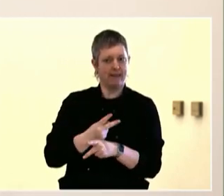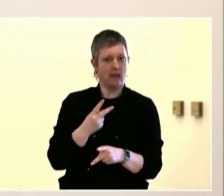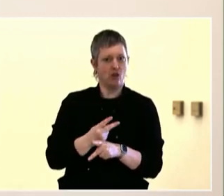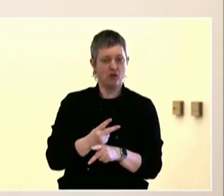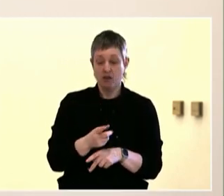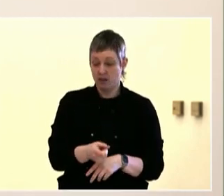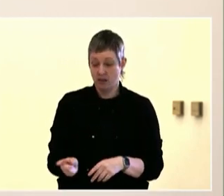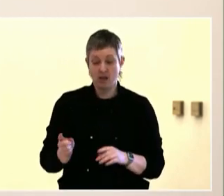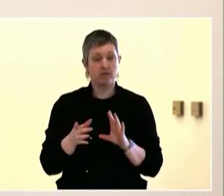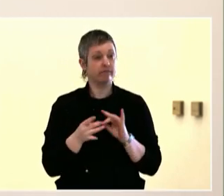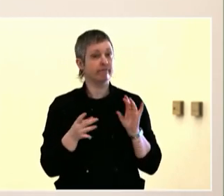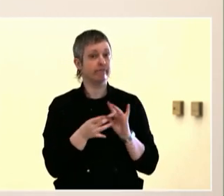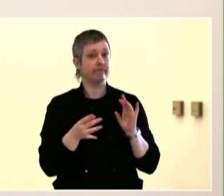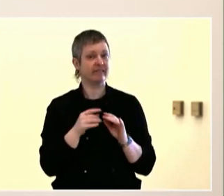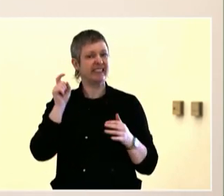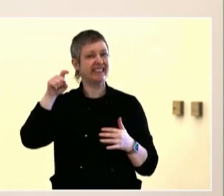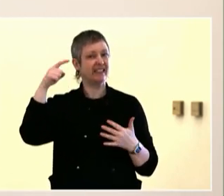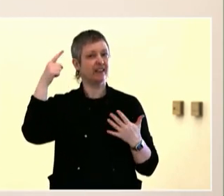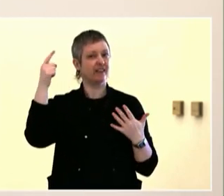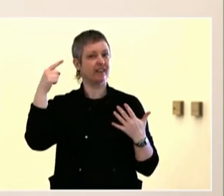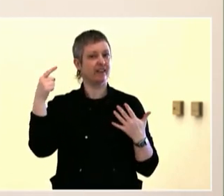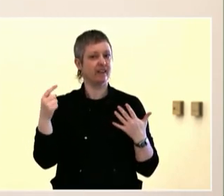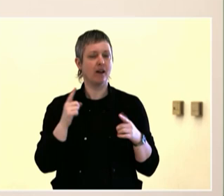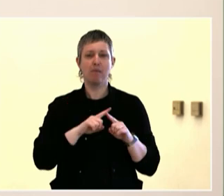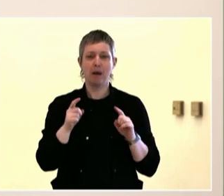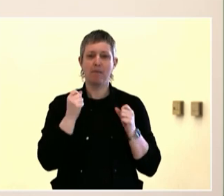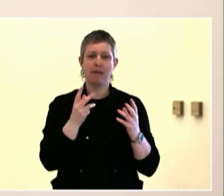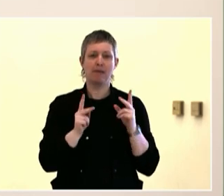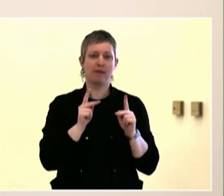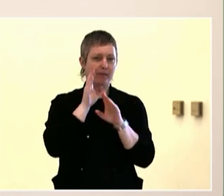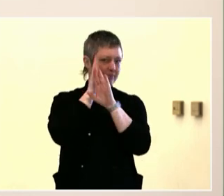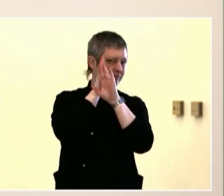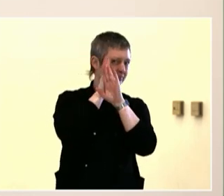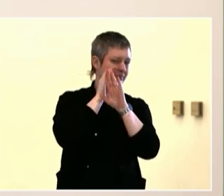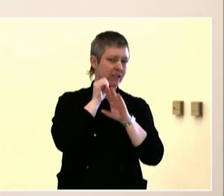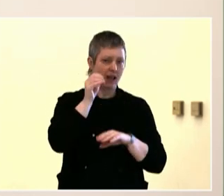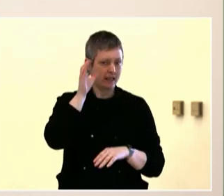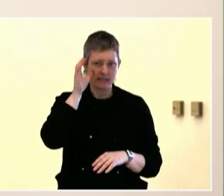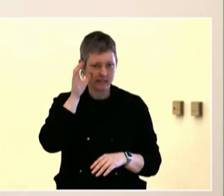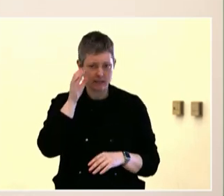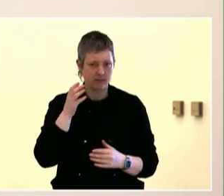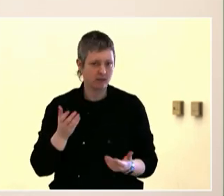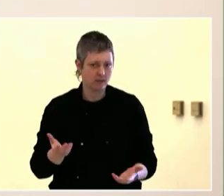at different places, but it means that everyone is not in the same place at the same time.